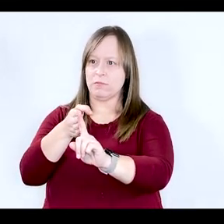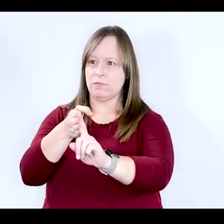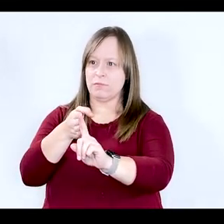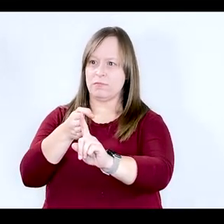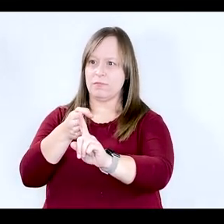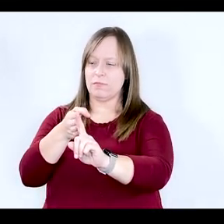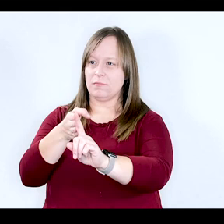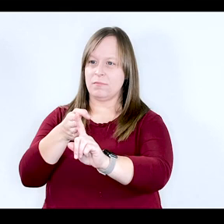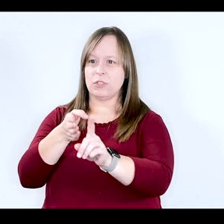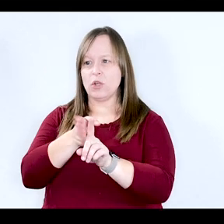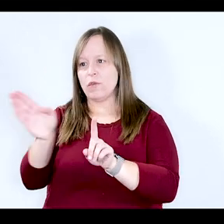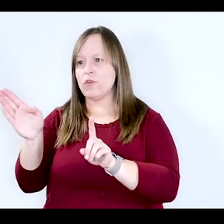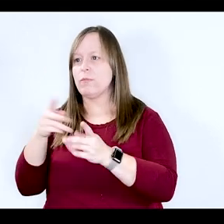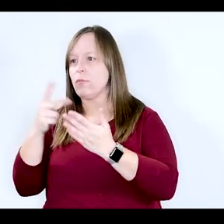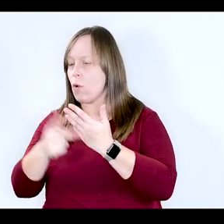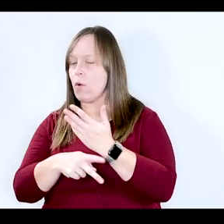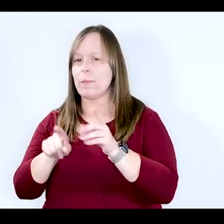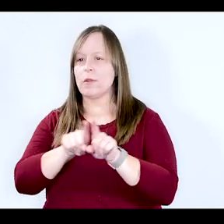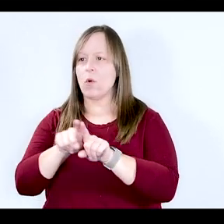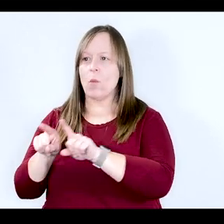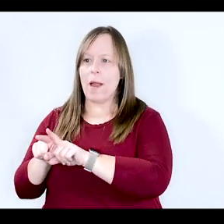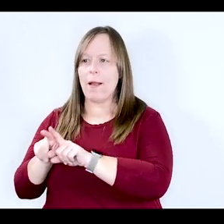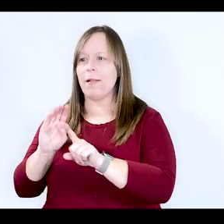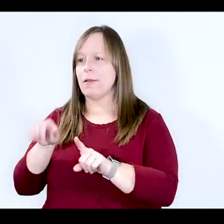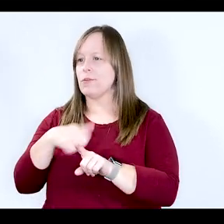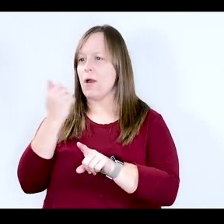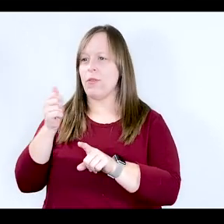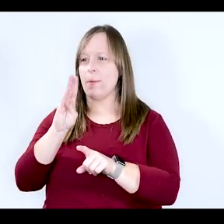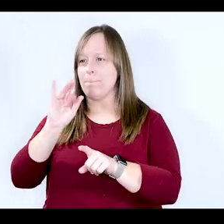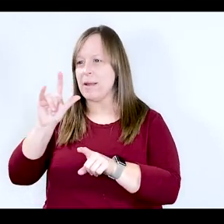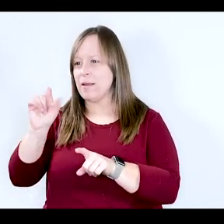you discuss some diversion programs as well as some of the bills that maybe